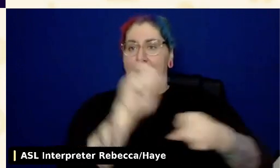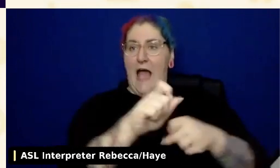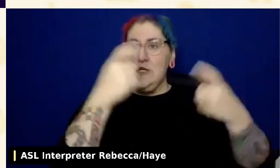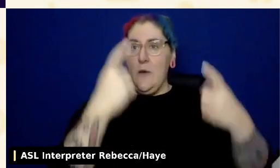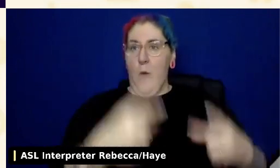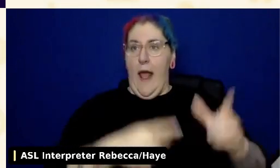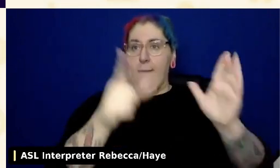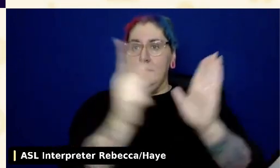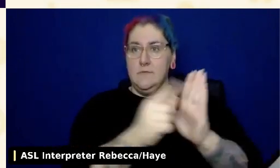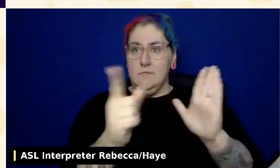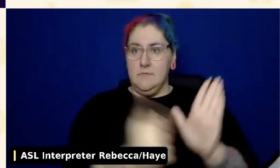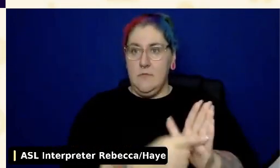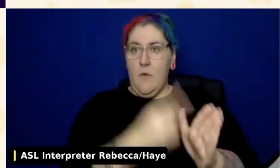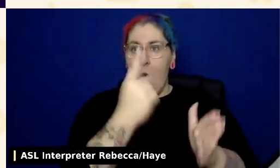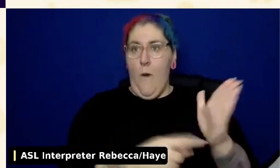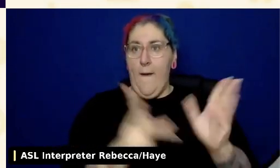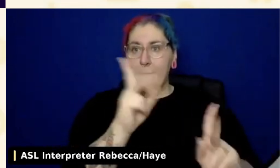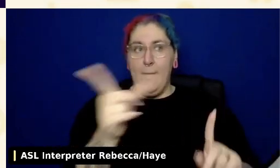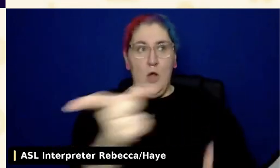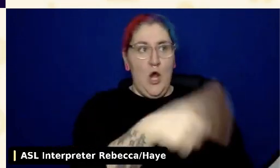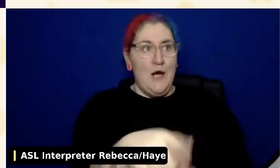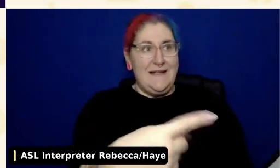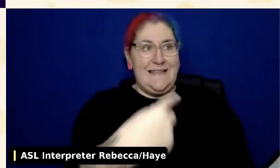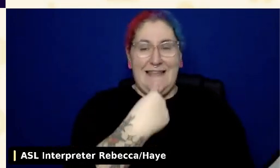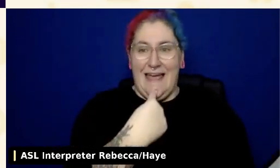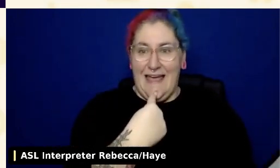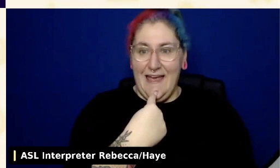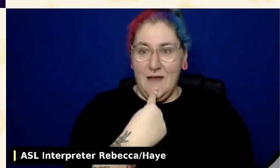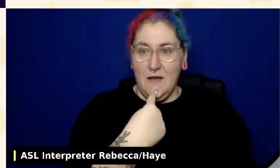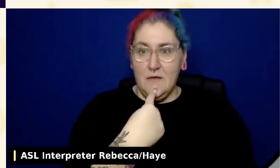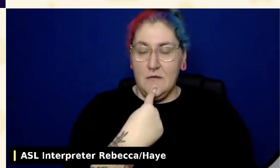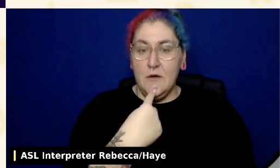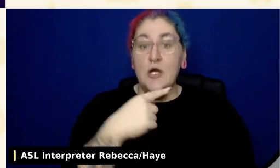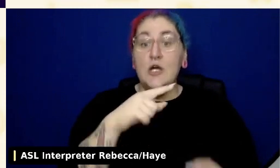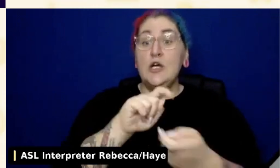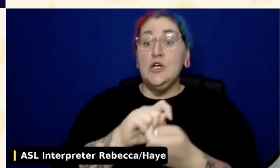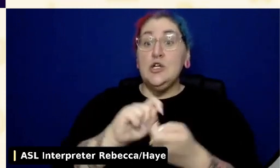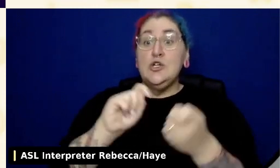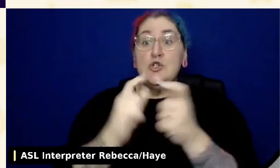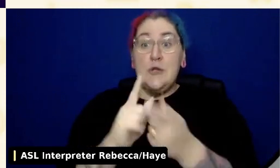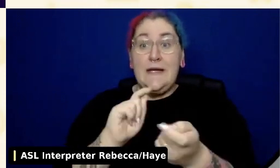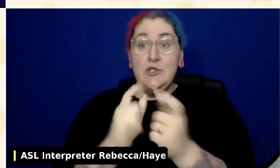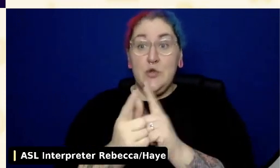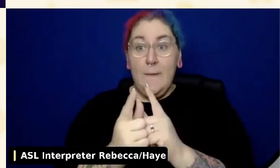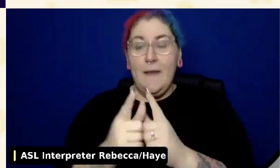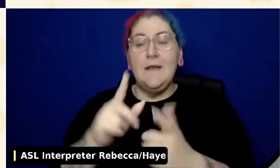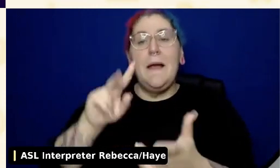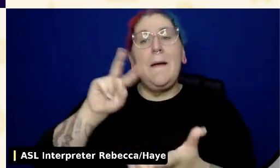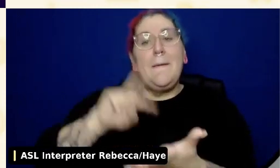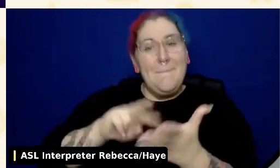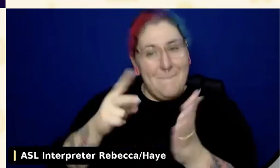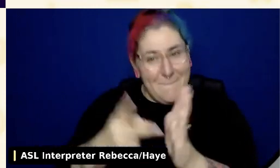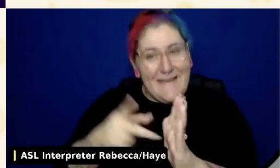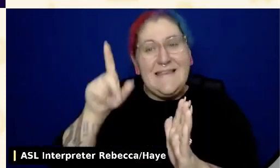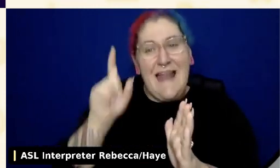or not clearly audible. Transcription is a precise reproduction of the meaningful spoken text.